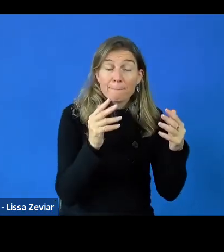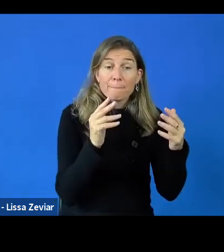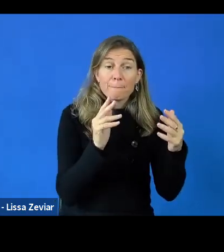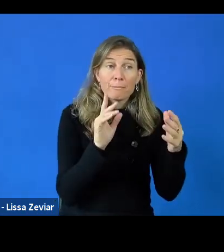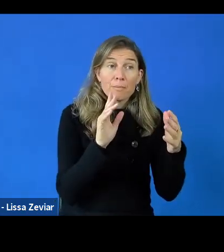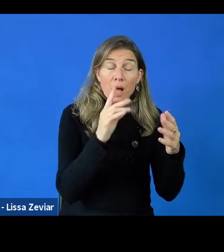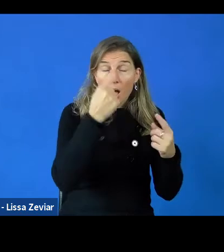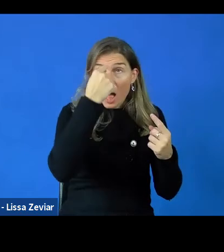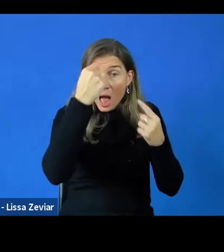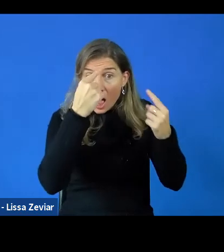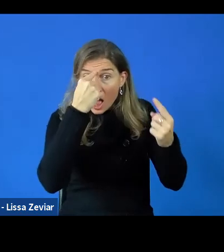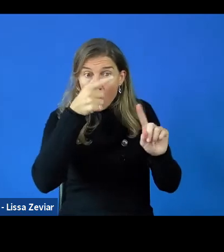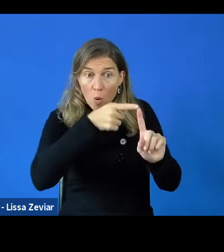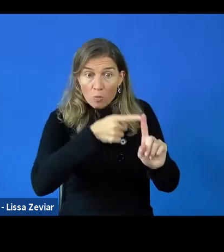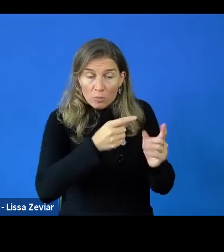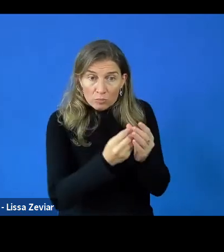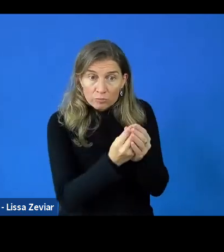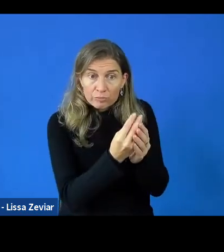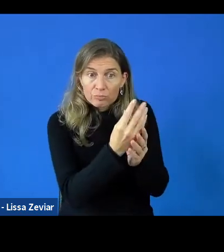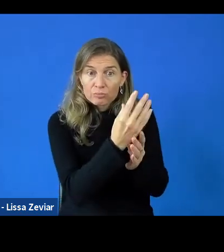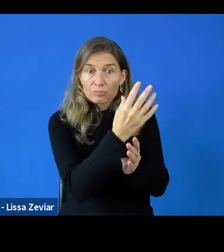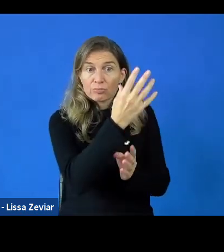This person will be in charge of organising internally